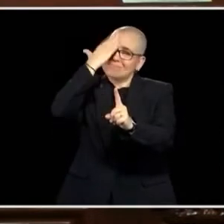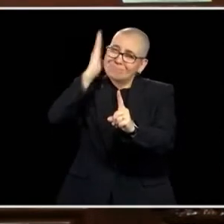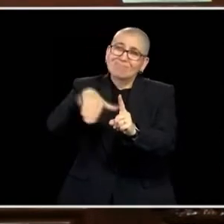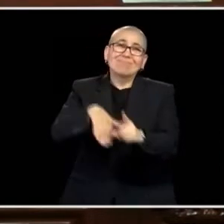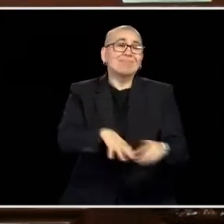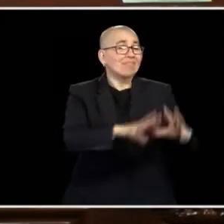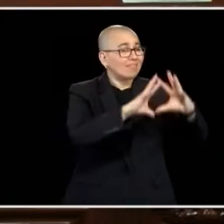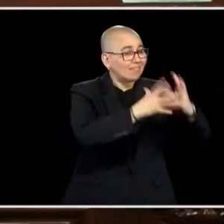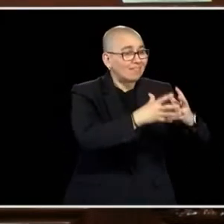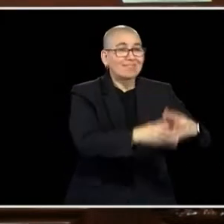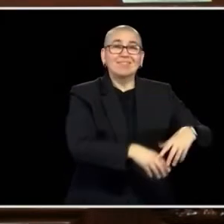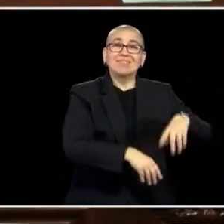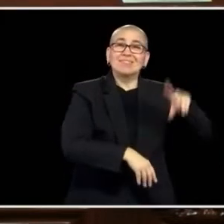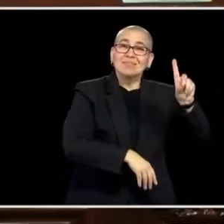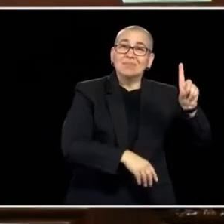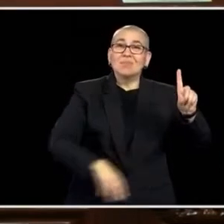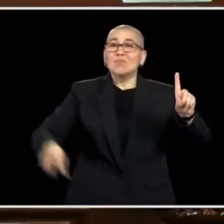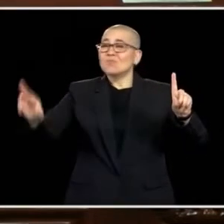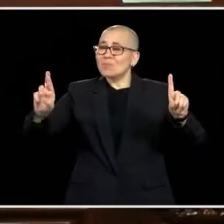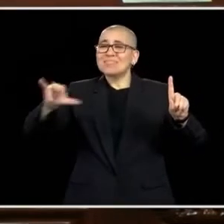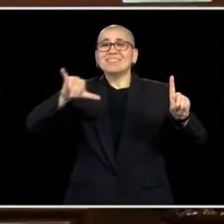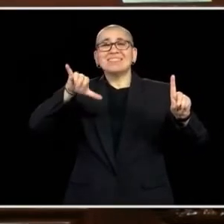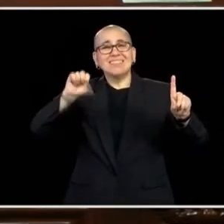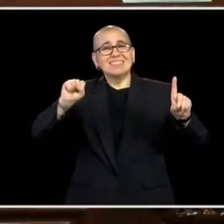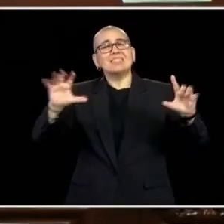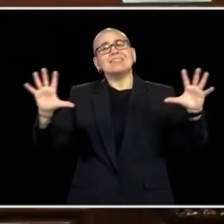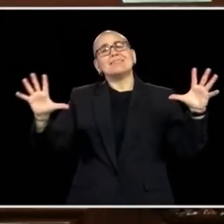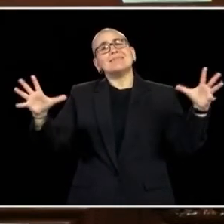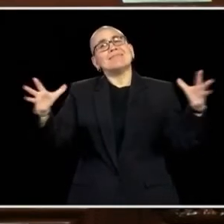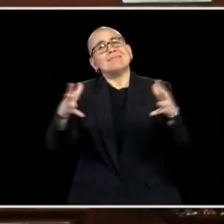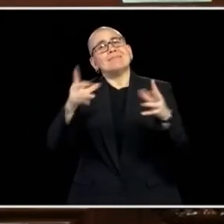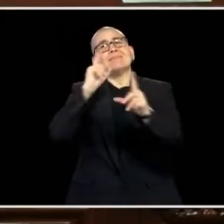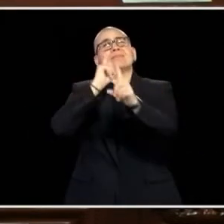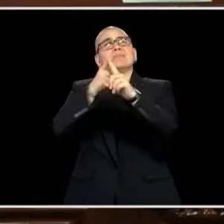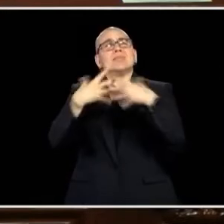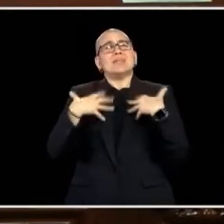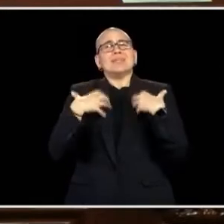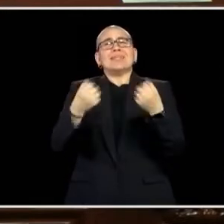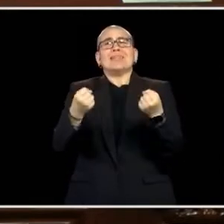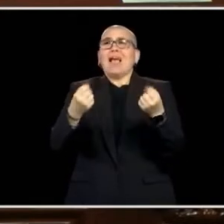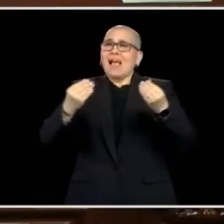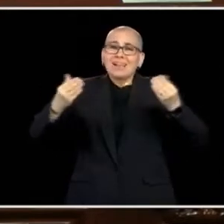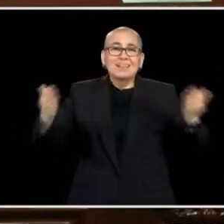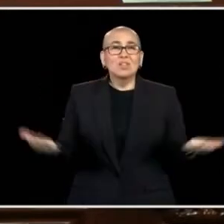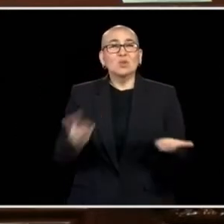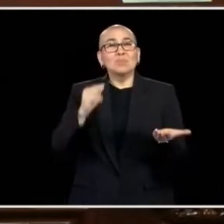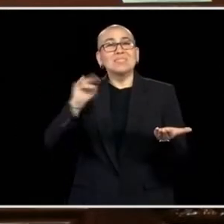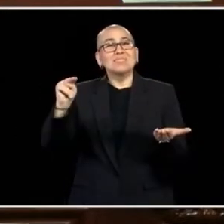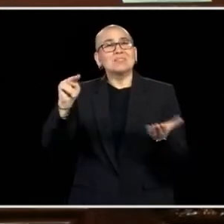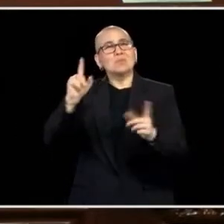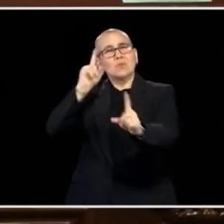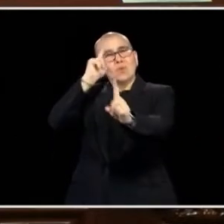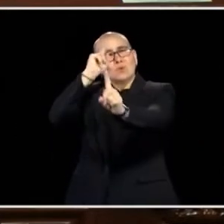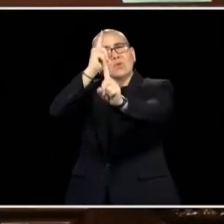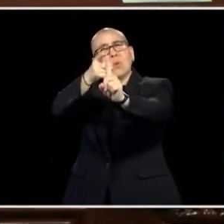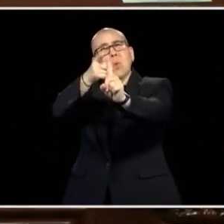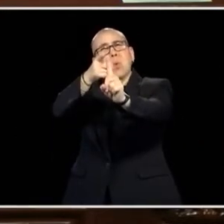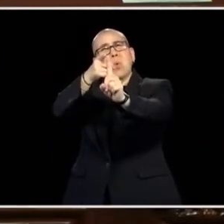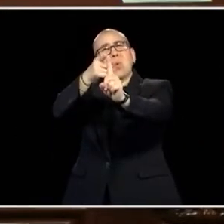EVERYONE WHO IS A PUBLIC SERVANT IS THE HEALTH AND SAFETY OF OUR FELLOW MINNESOTANS. WE MIGHT NOT HAVE THE SAME IDEA HOW TO GET THERE BUT WE HAVE TO CONTINUE TO FOLLOW THE